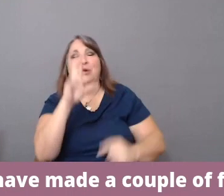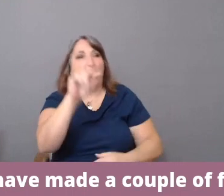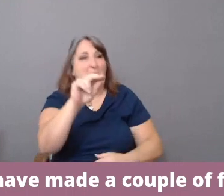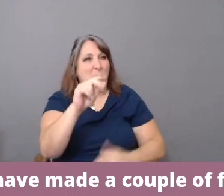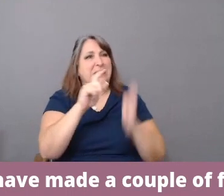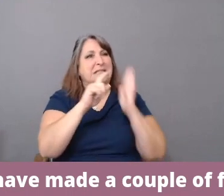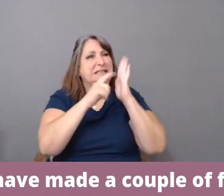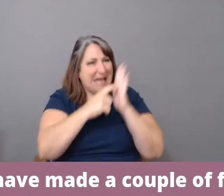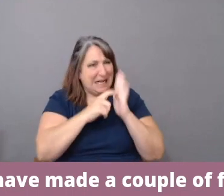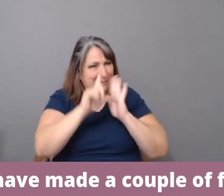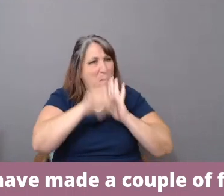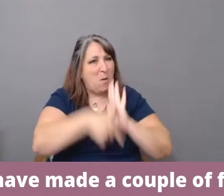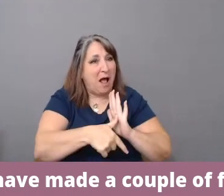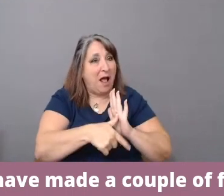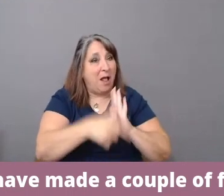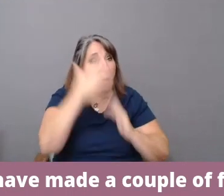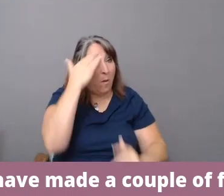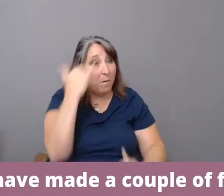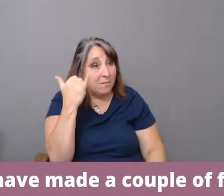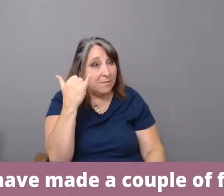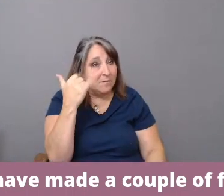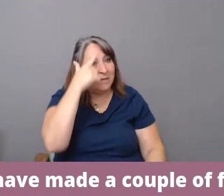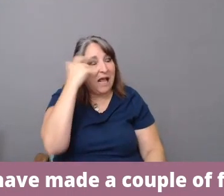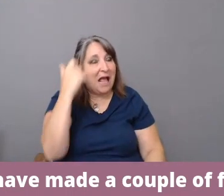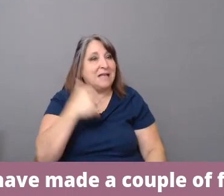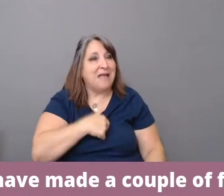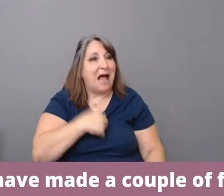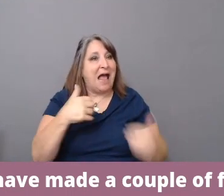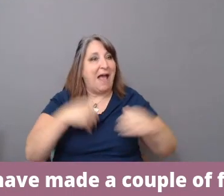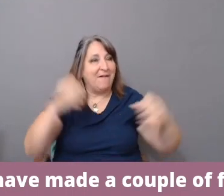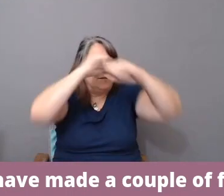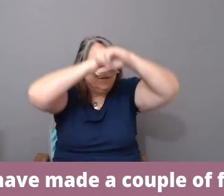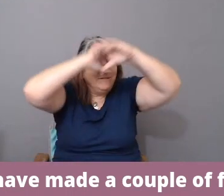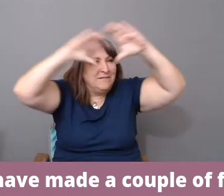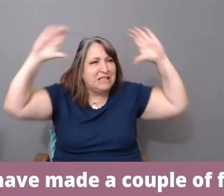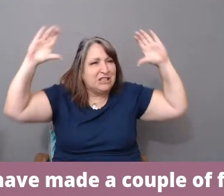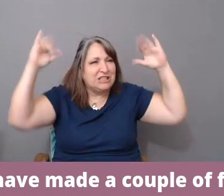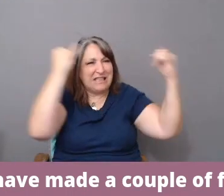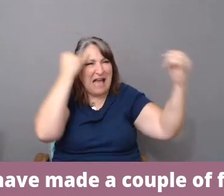come at it from visions and ideas and themes.